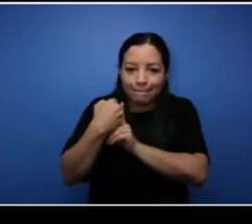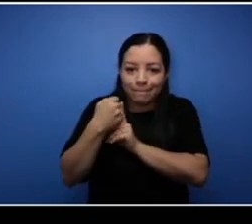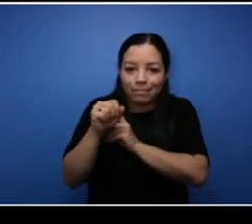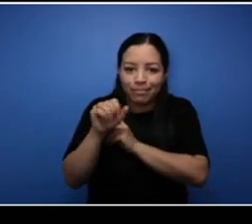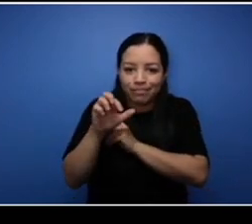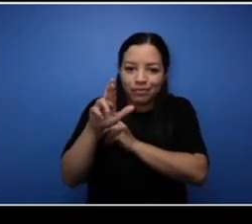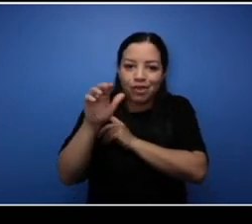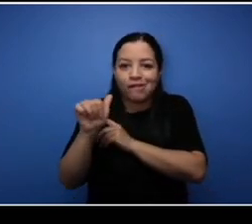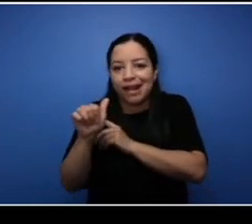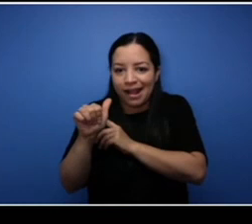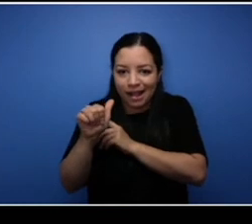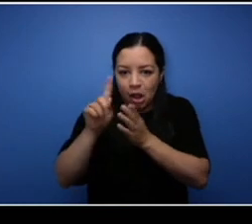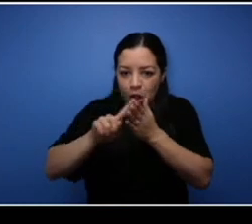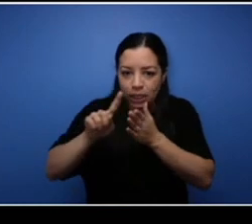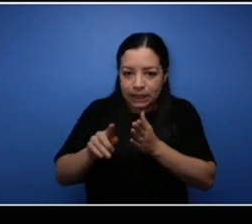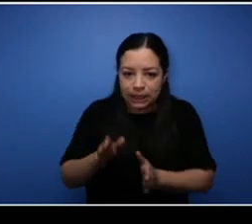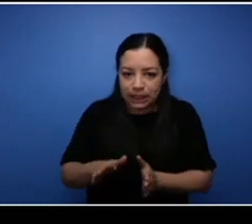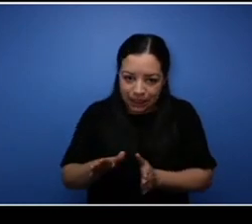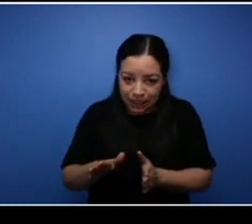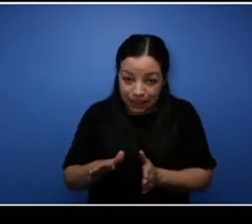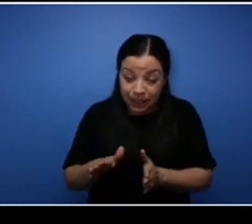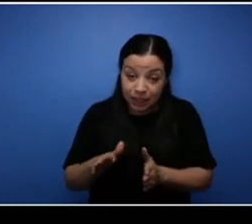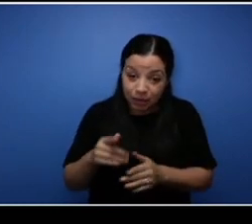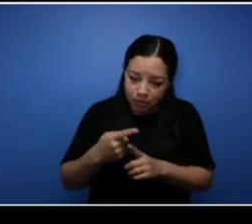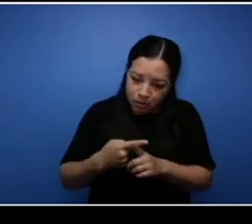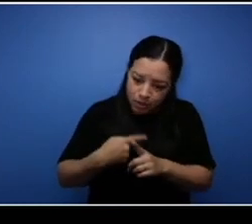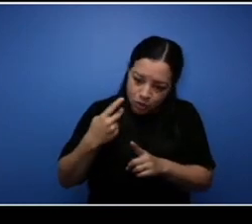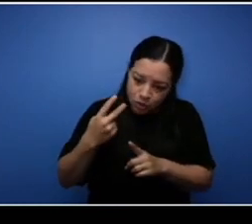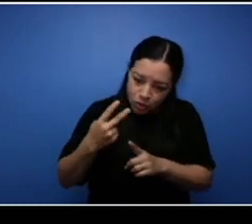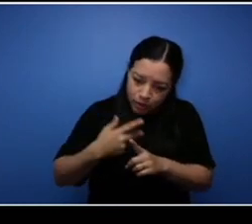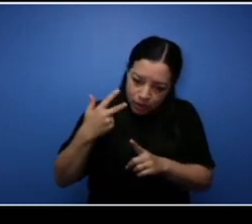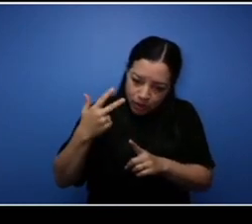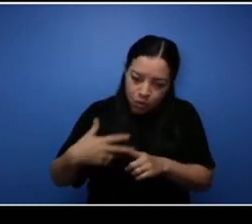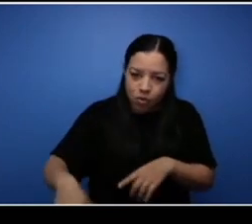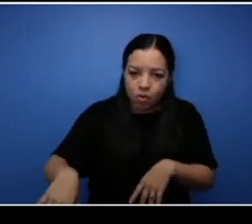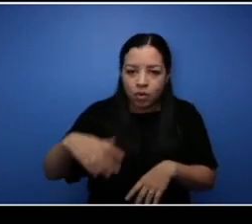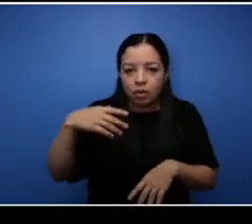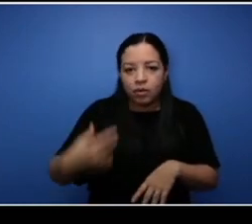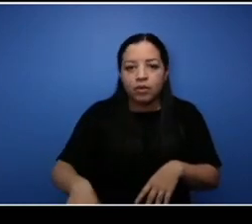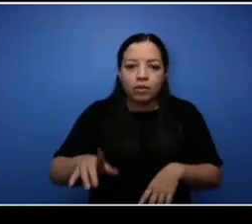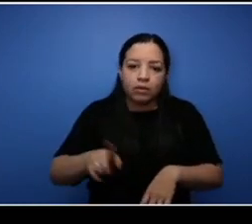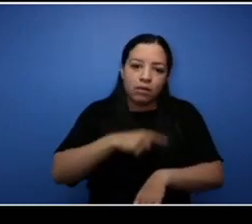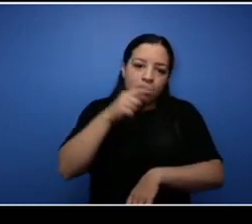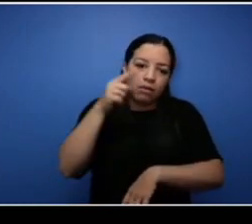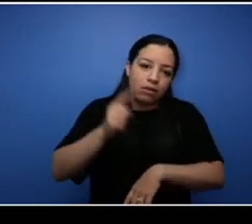audit done and it took months. So for me it was probably the worst, the worst experience